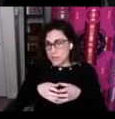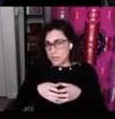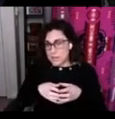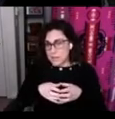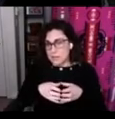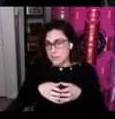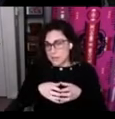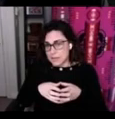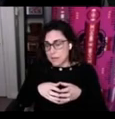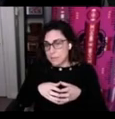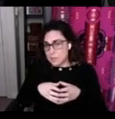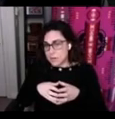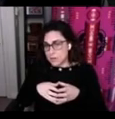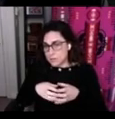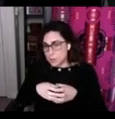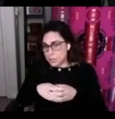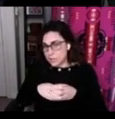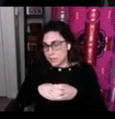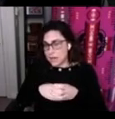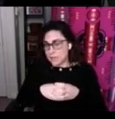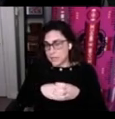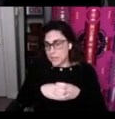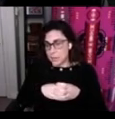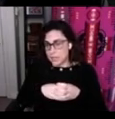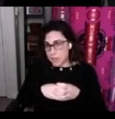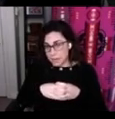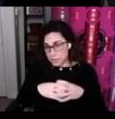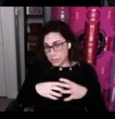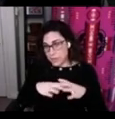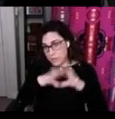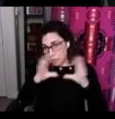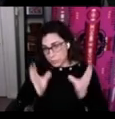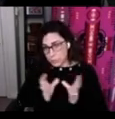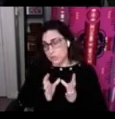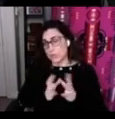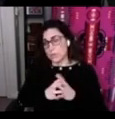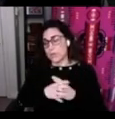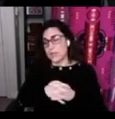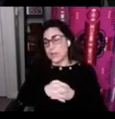committee so myself and Peter as project directors and a project manager but then the blue circle